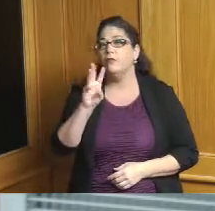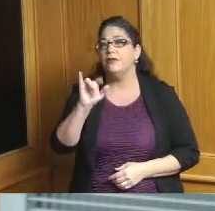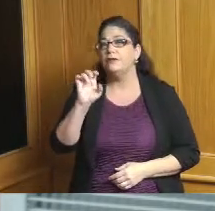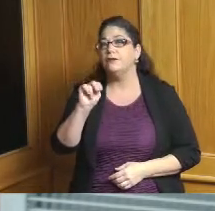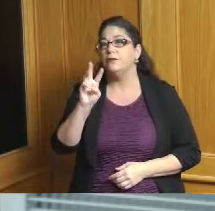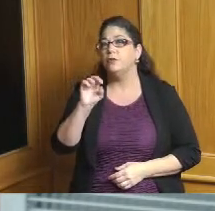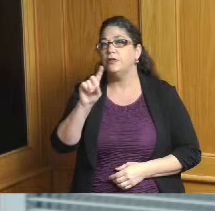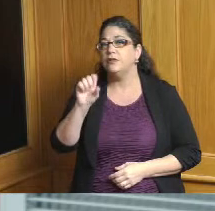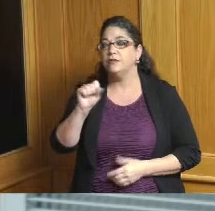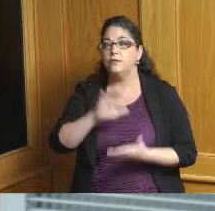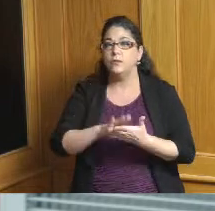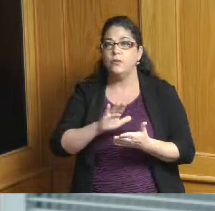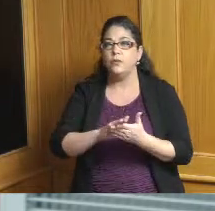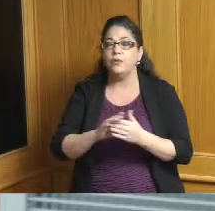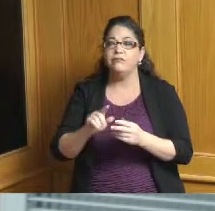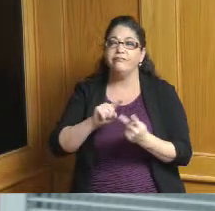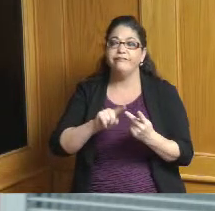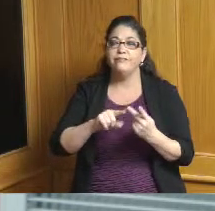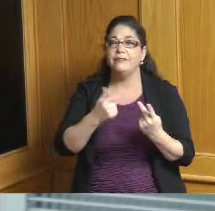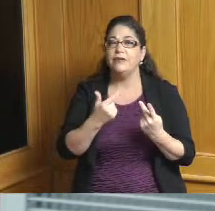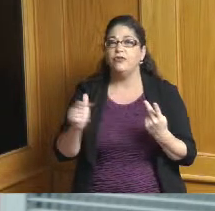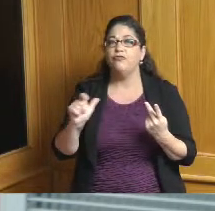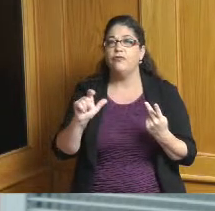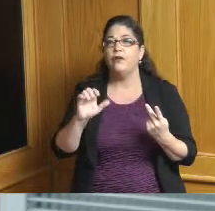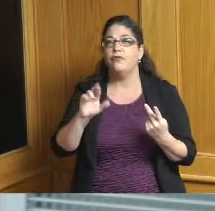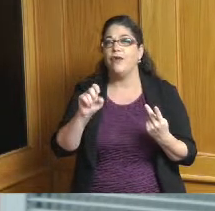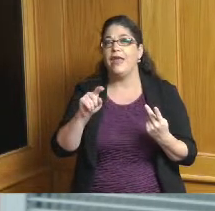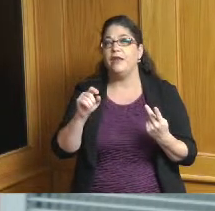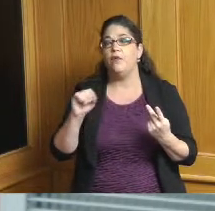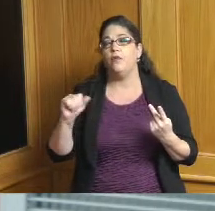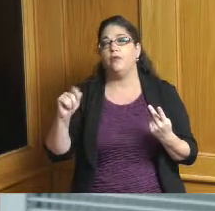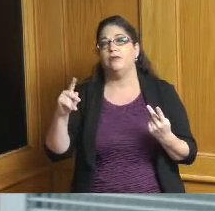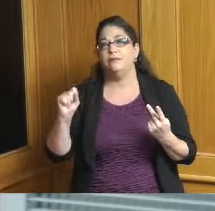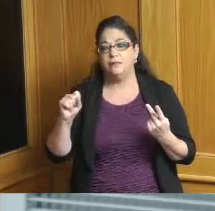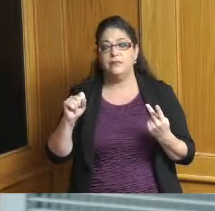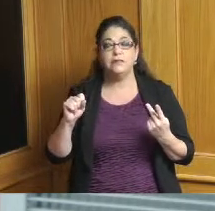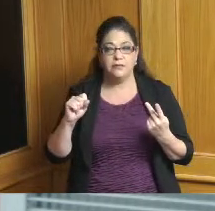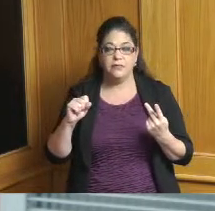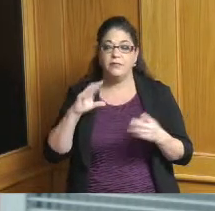Oaks have been informed and have not provided any objections and the company is requesting